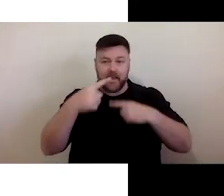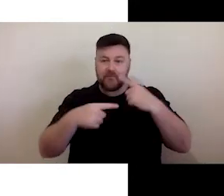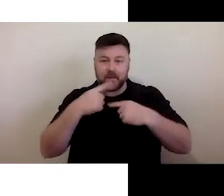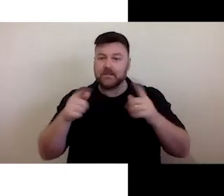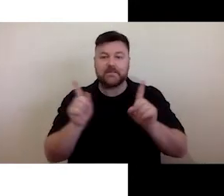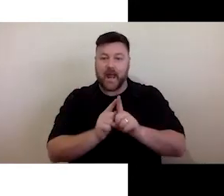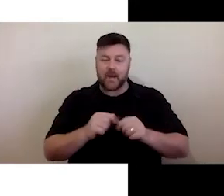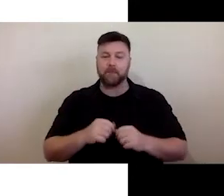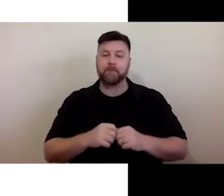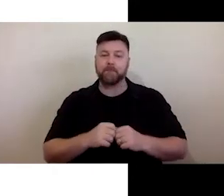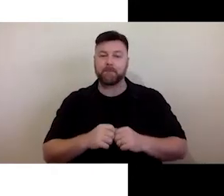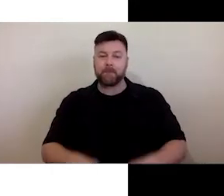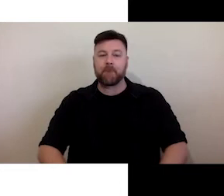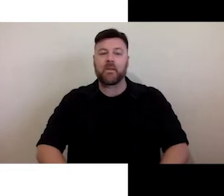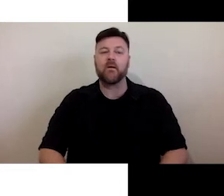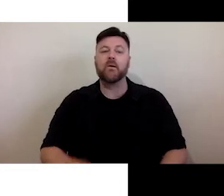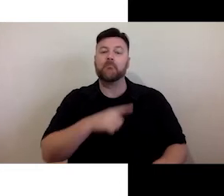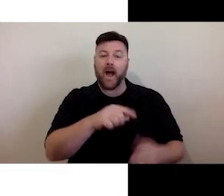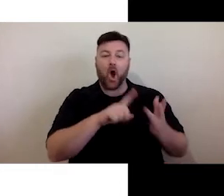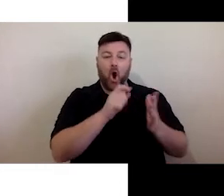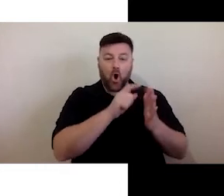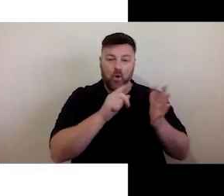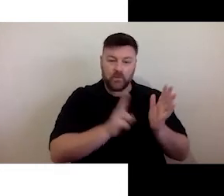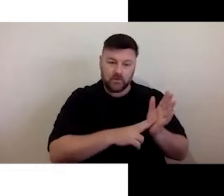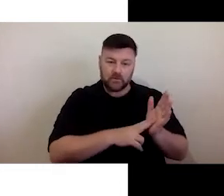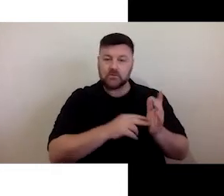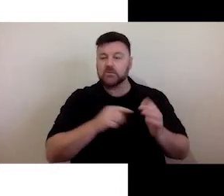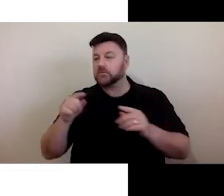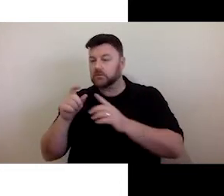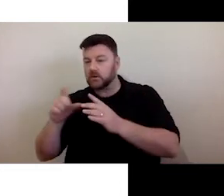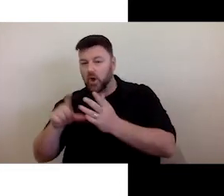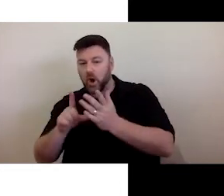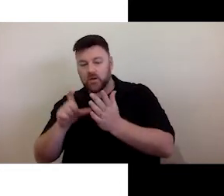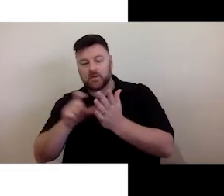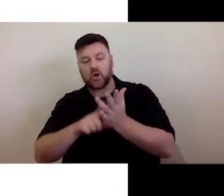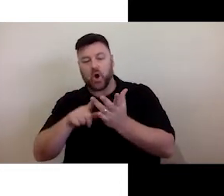word for word of the dialogue that a person is speaking, as well as